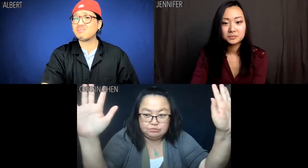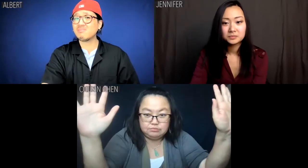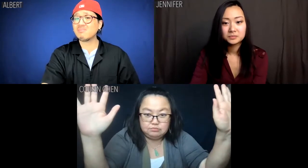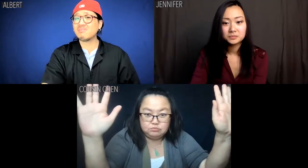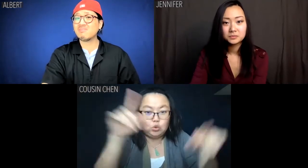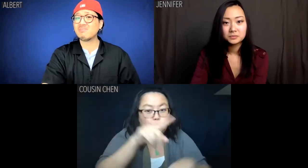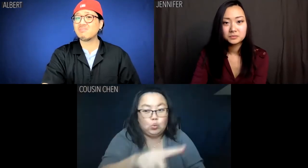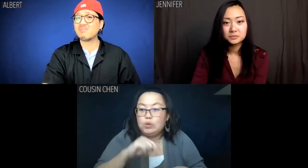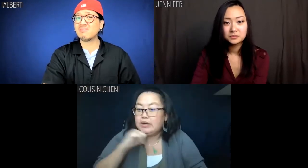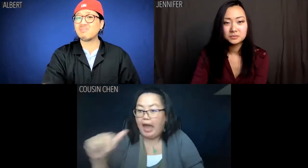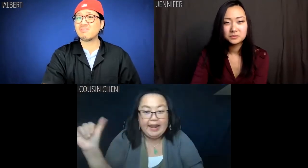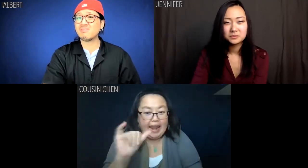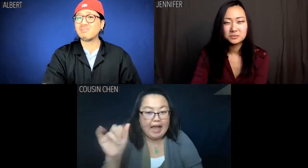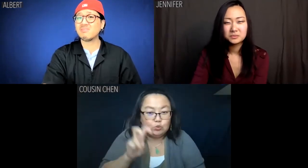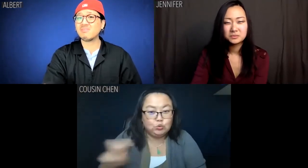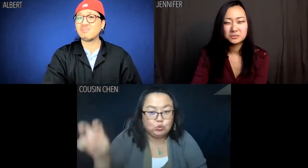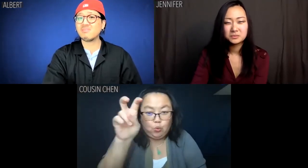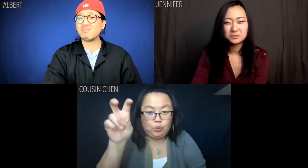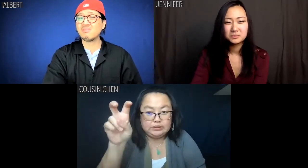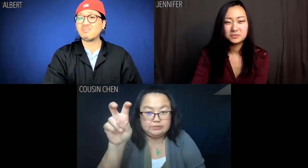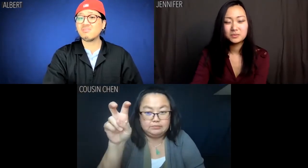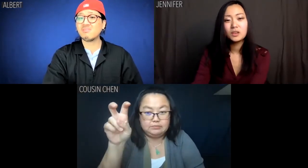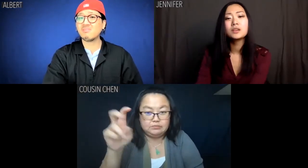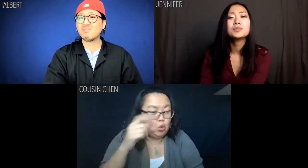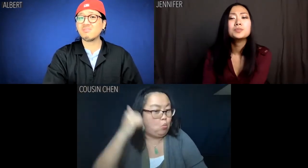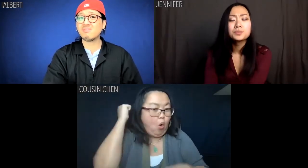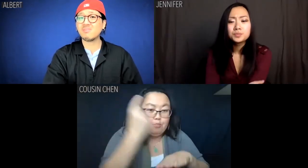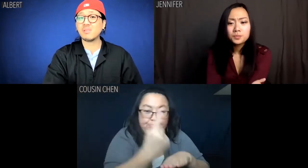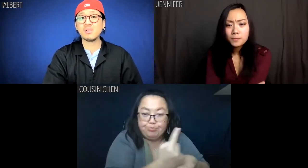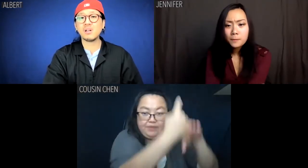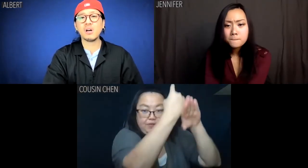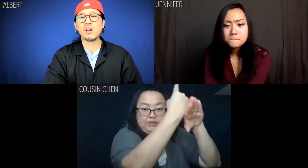You don't look like tourists and you won't be treated that way.